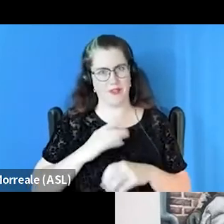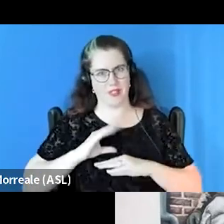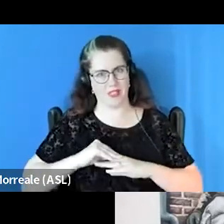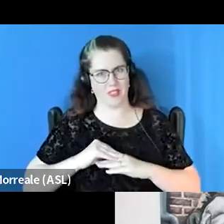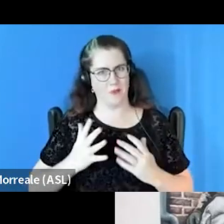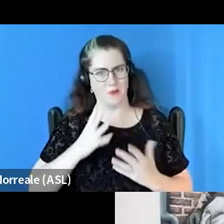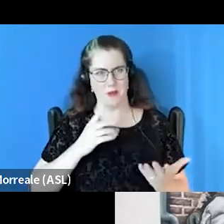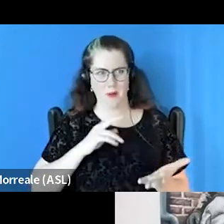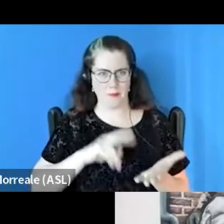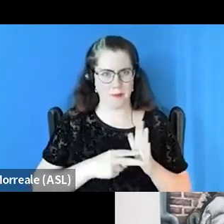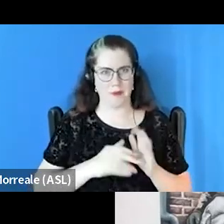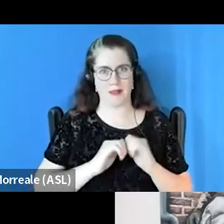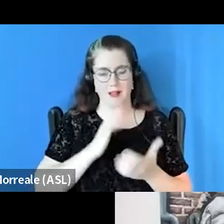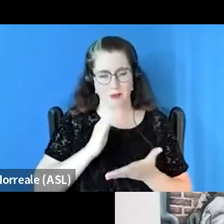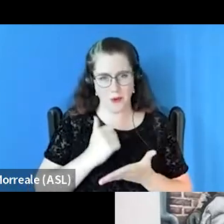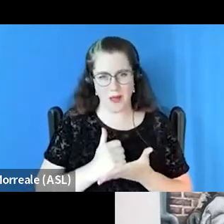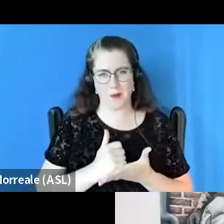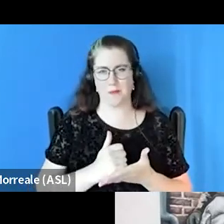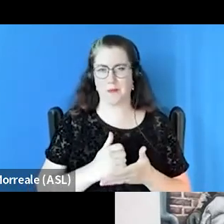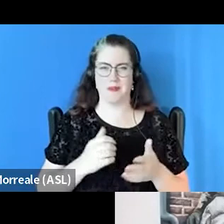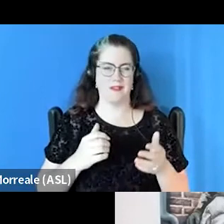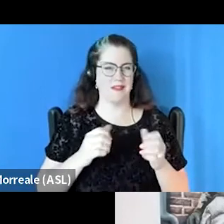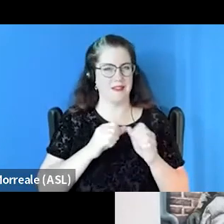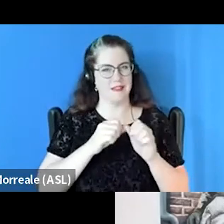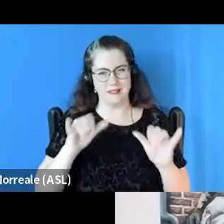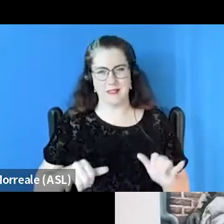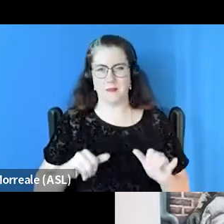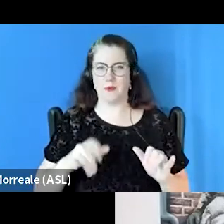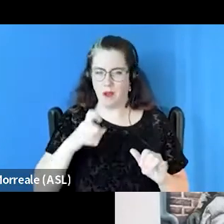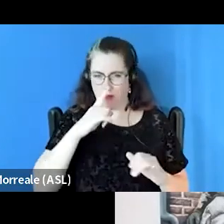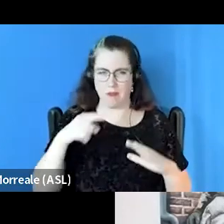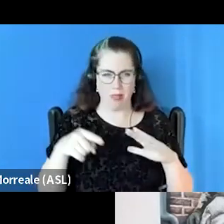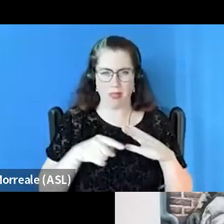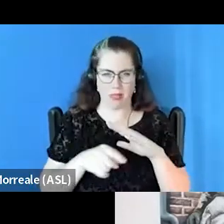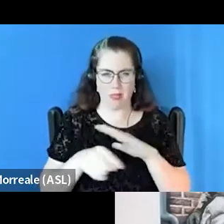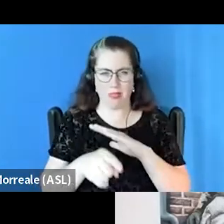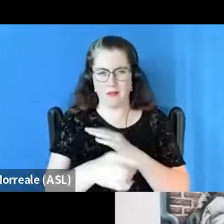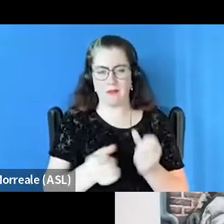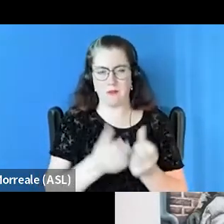if they can't get the help when the system is playing them through all of the hoops. And so I do wanna acknowledge that